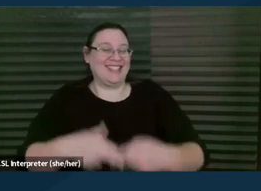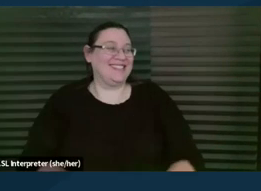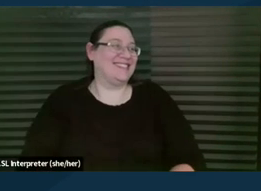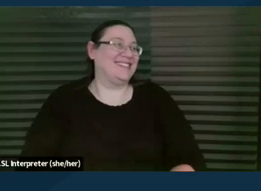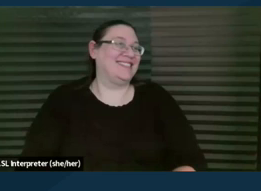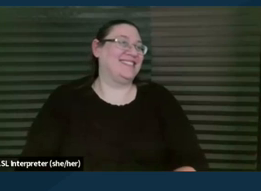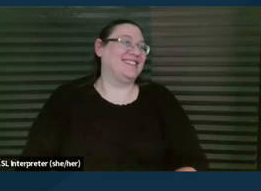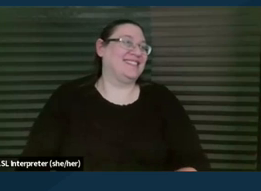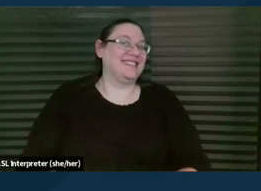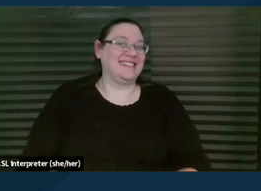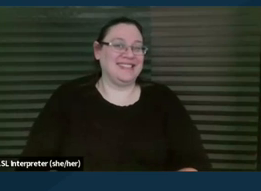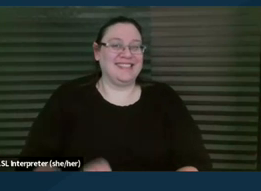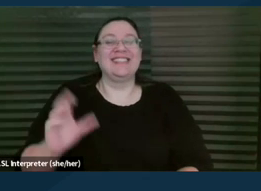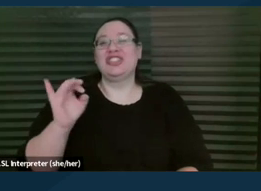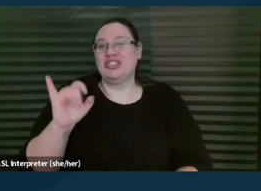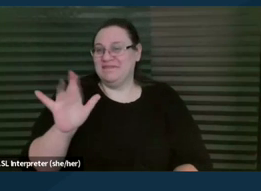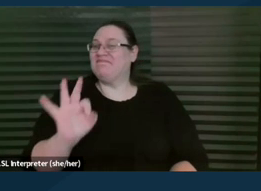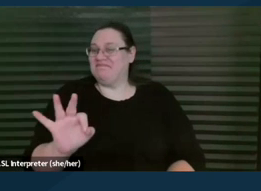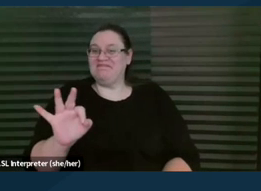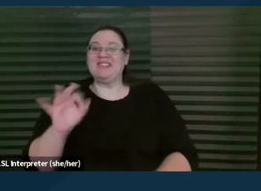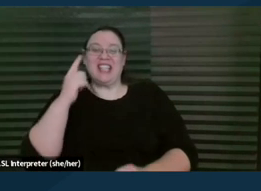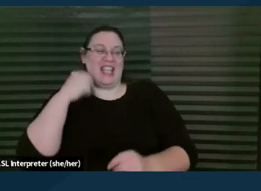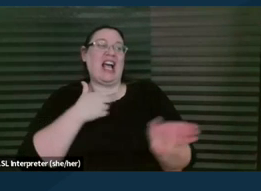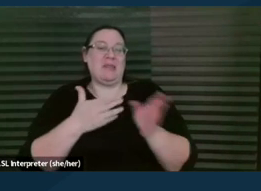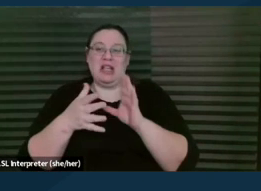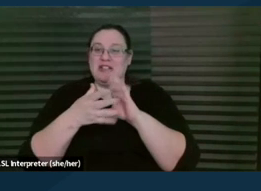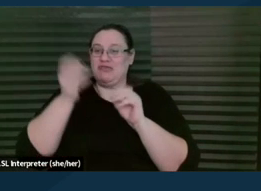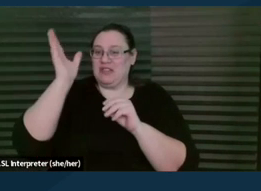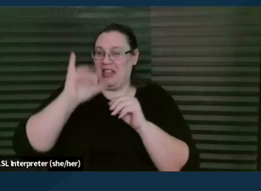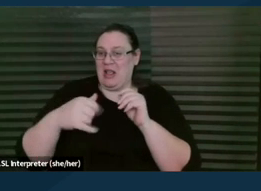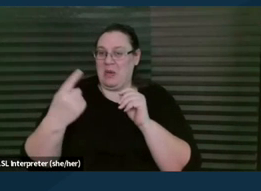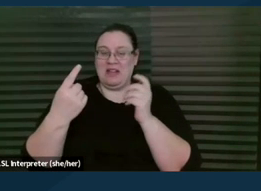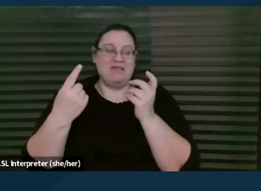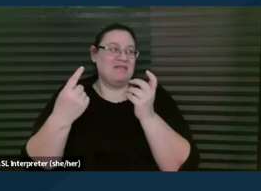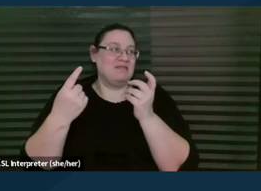All right. I think, and I think this is a slide that I was gonna take, although Malhar, please jump in.